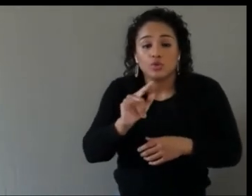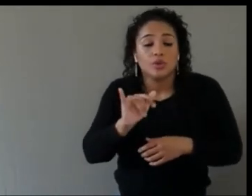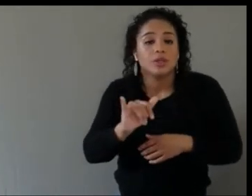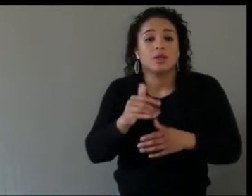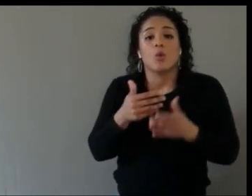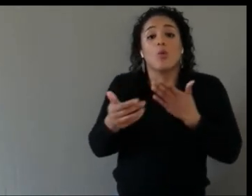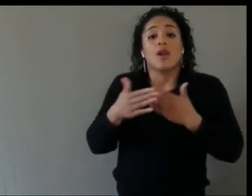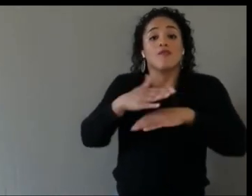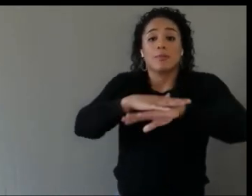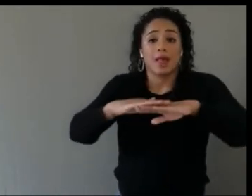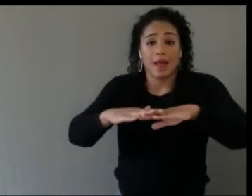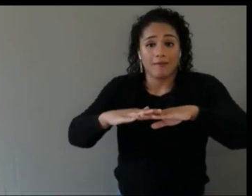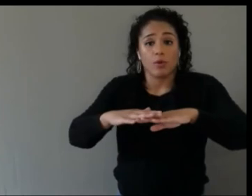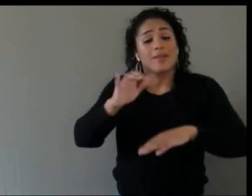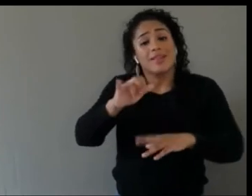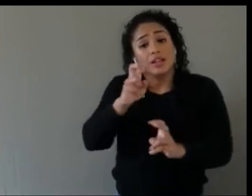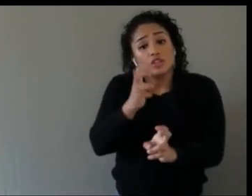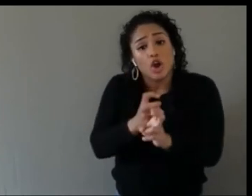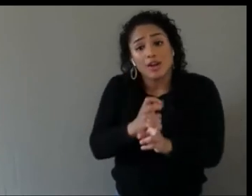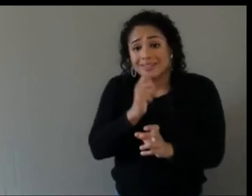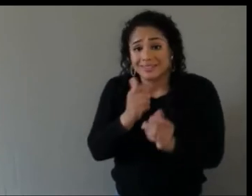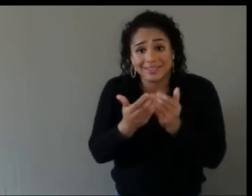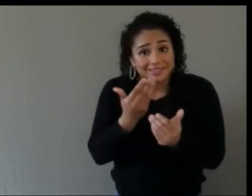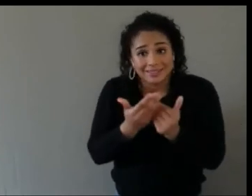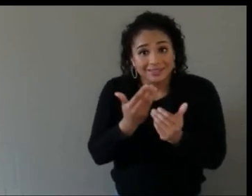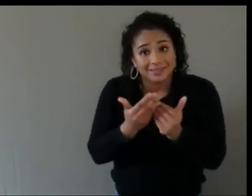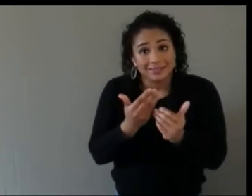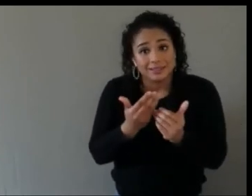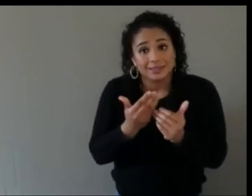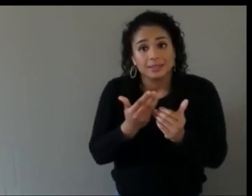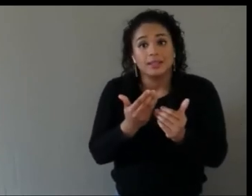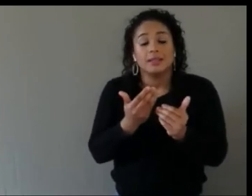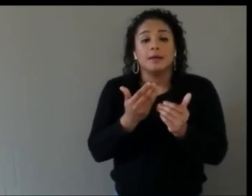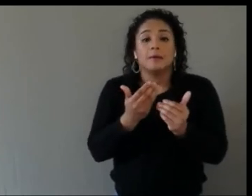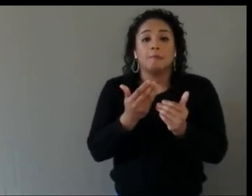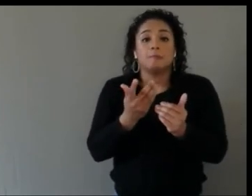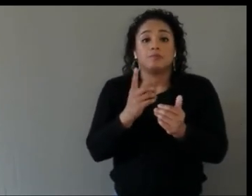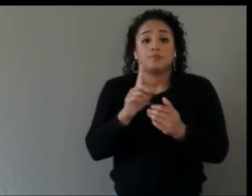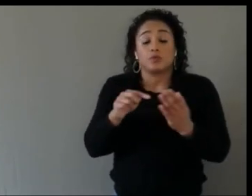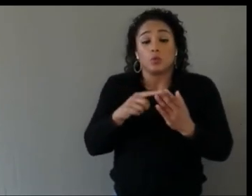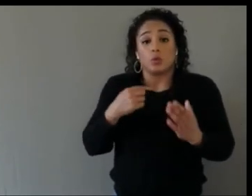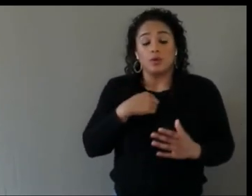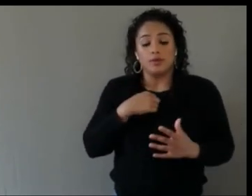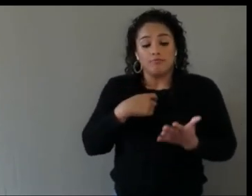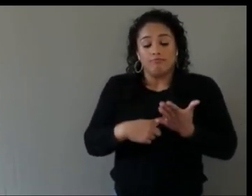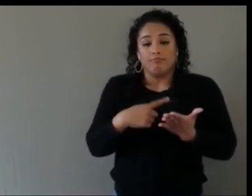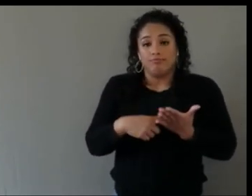It's definitely -- we're in the -- we talk about action, it's partly an engineering problem.